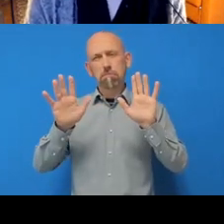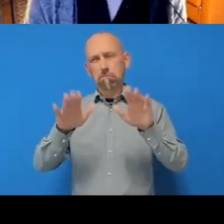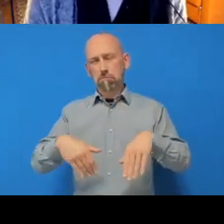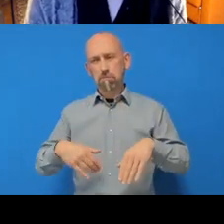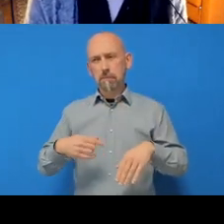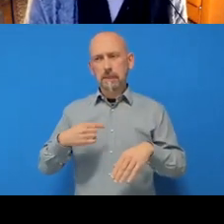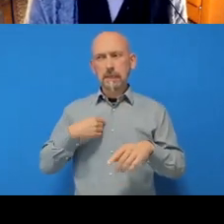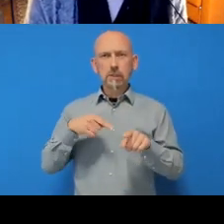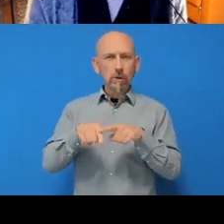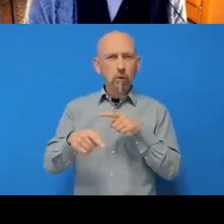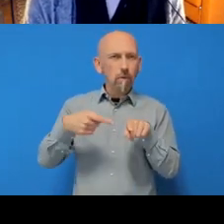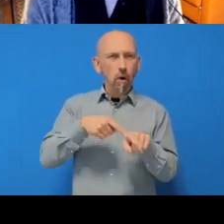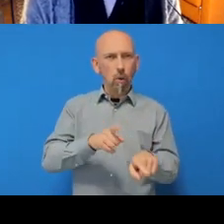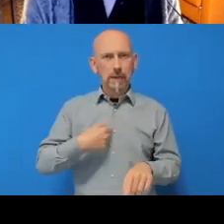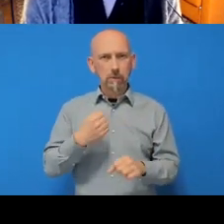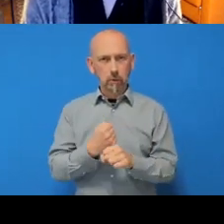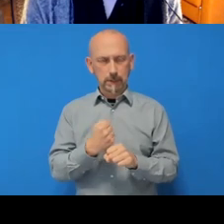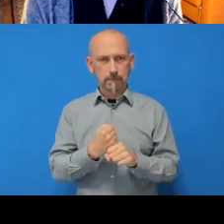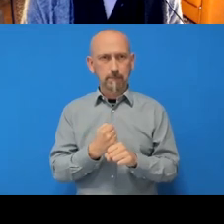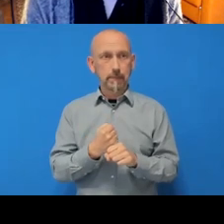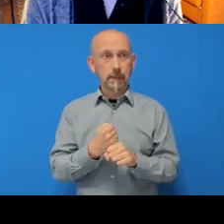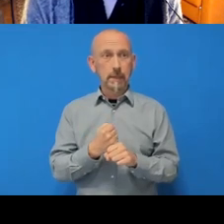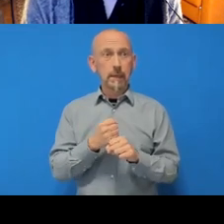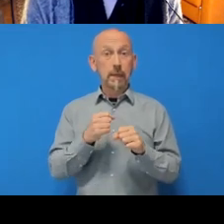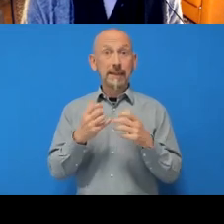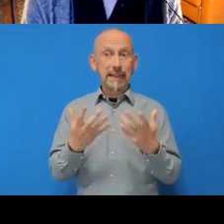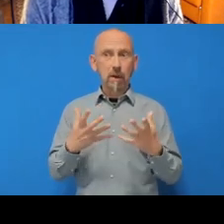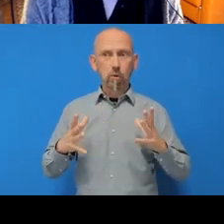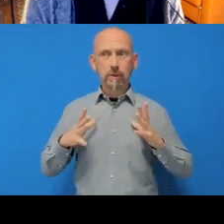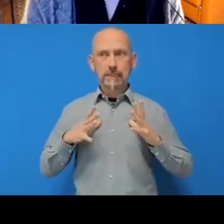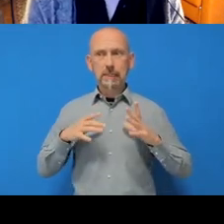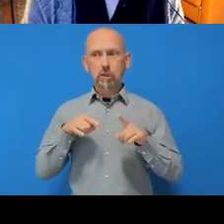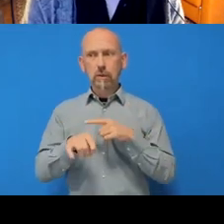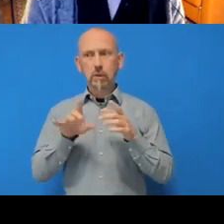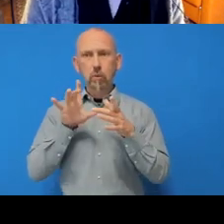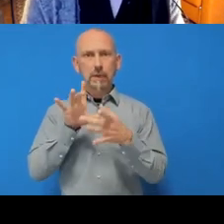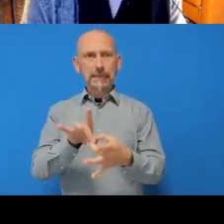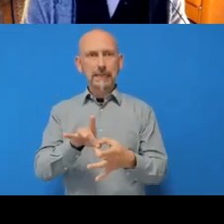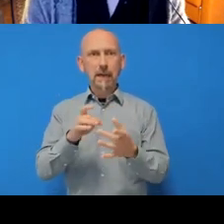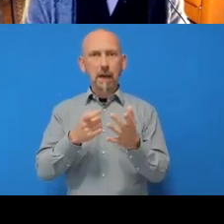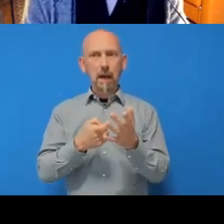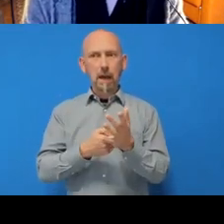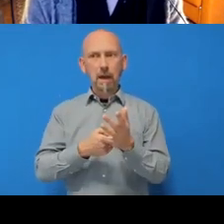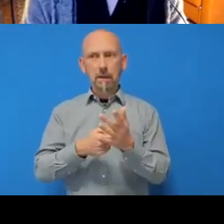So now we should be ready to try linking our R projects to version control.